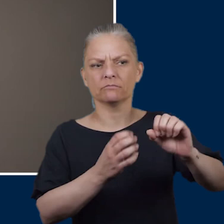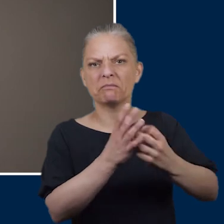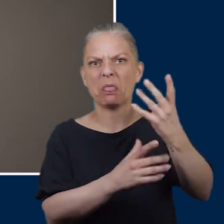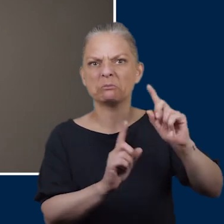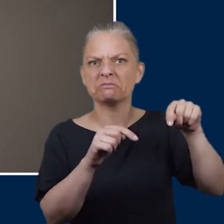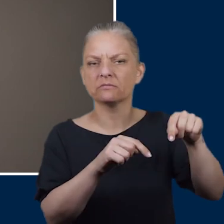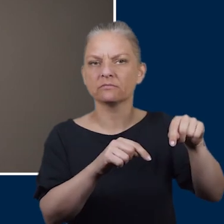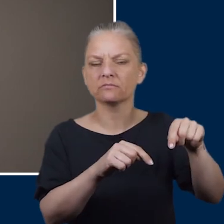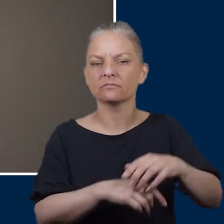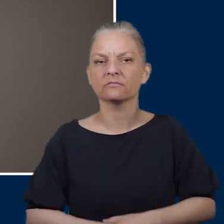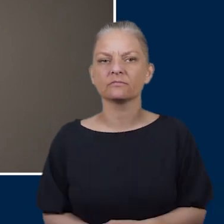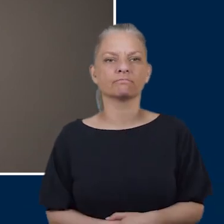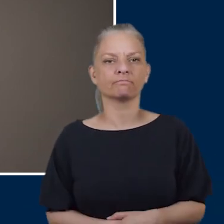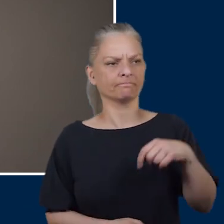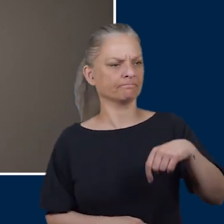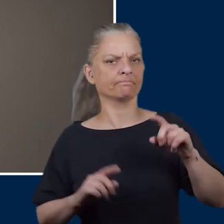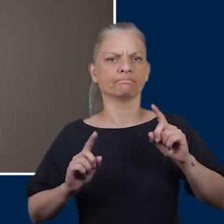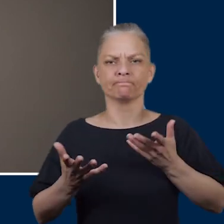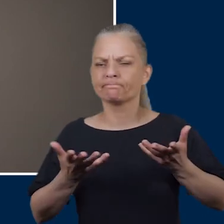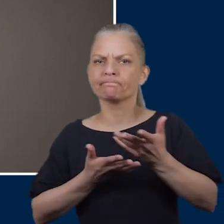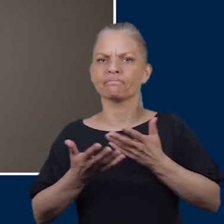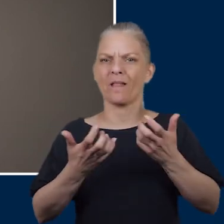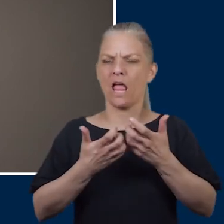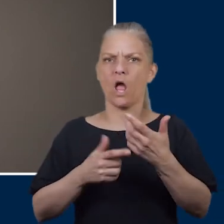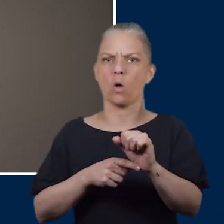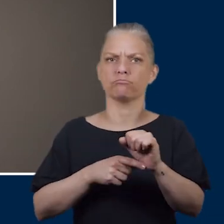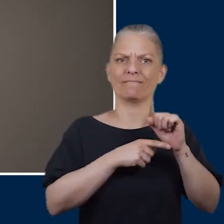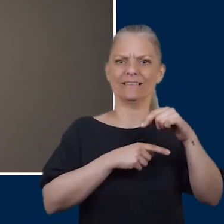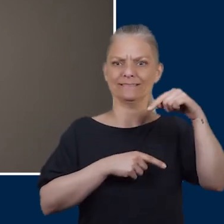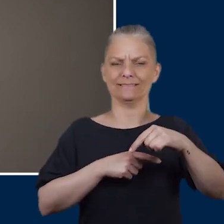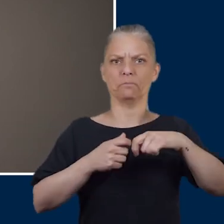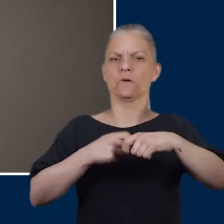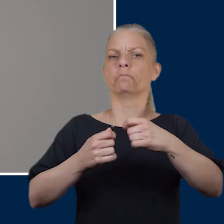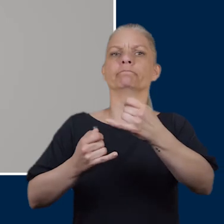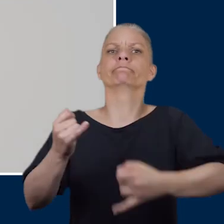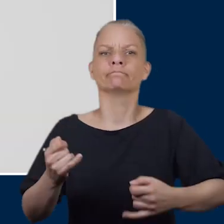to review top tips for foot care and for you to know how and when to self-refer to Podiatry.